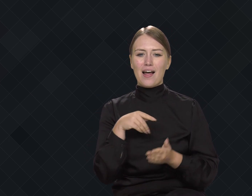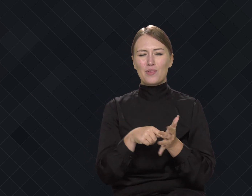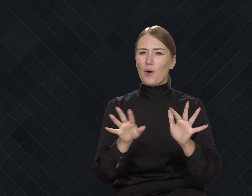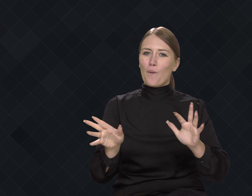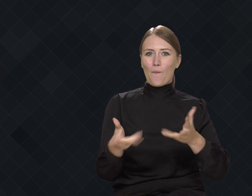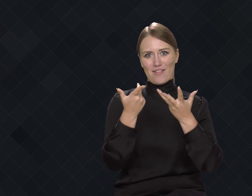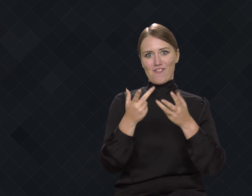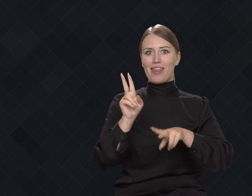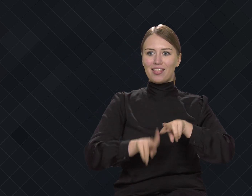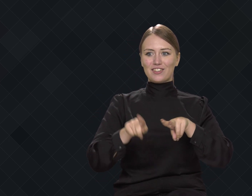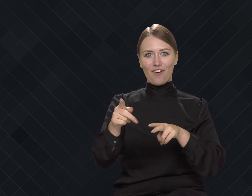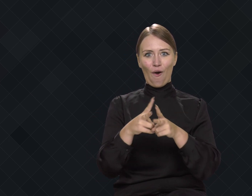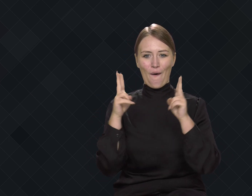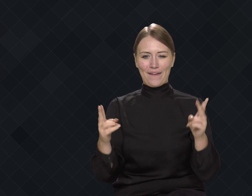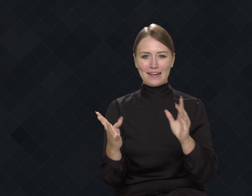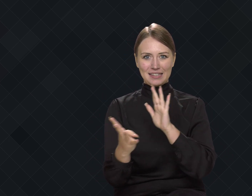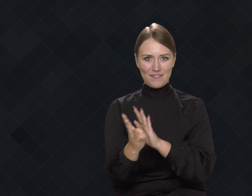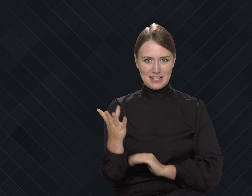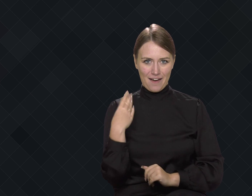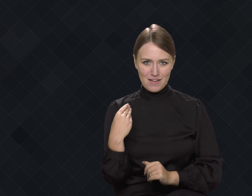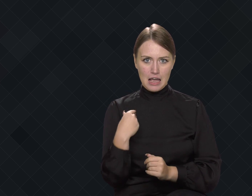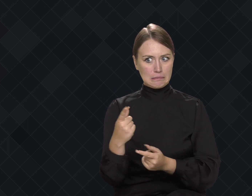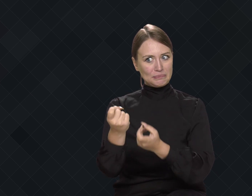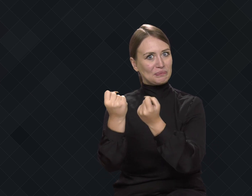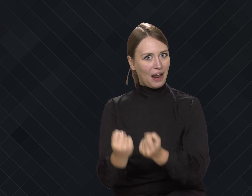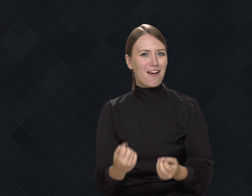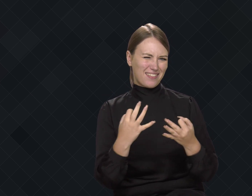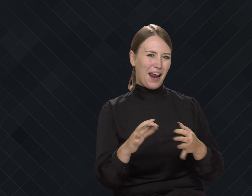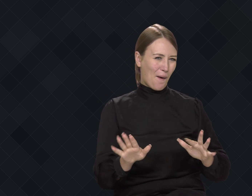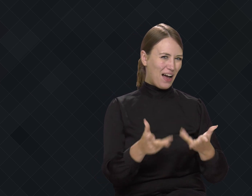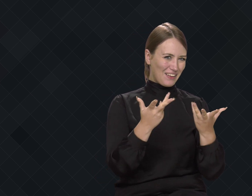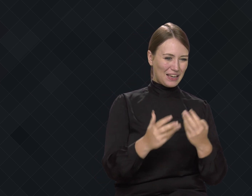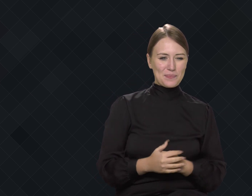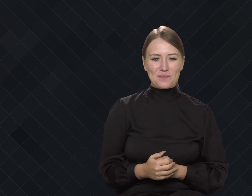In 1849, Berthier received the Legion of Honour -